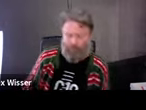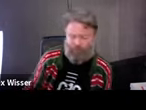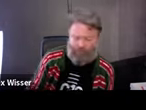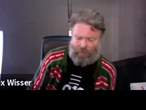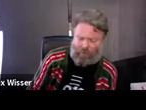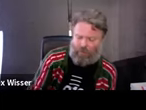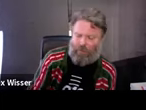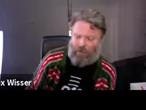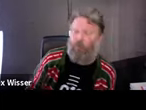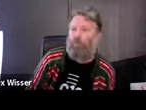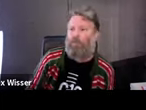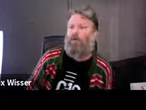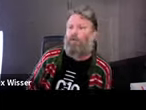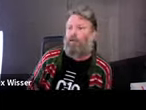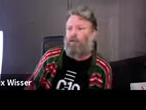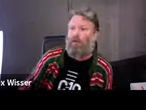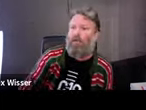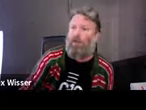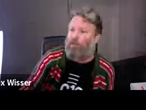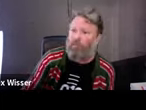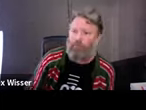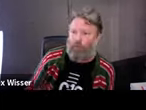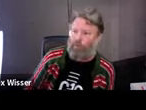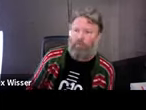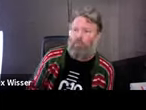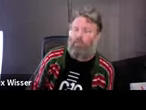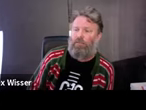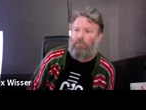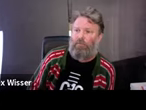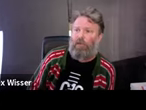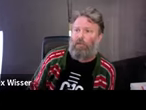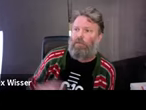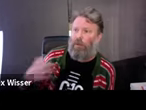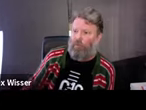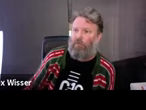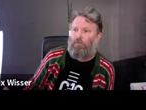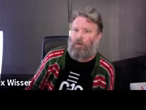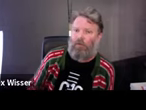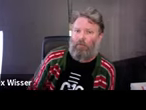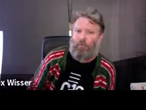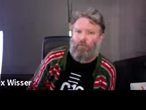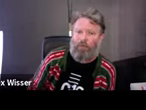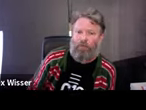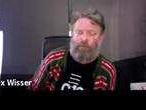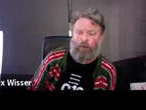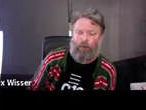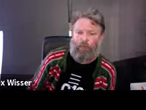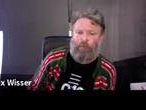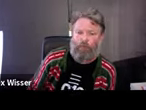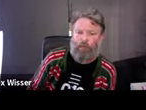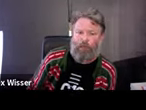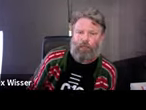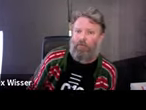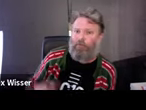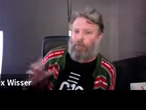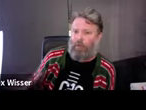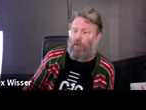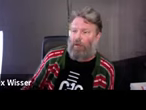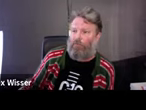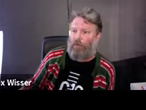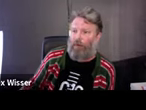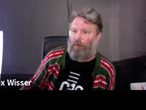instance, within their own community, there's a certain